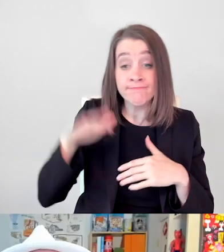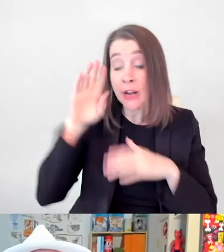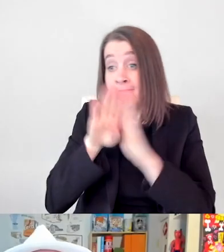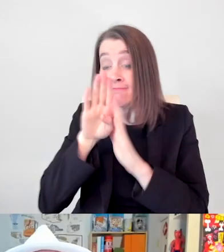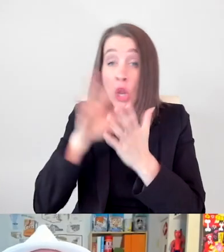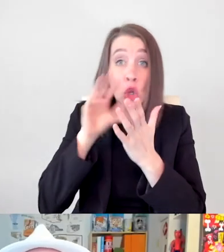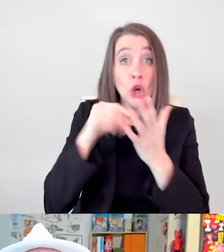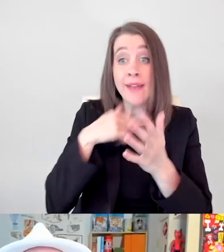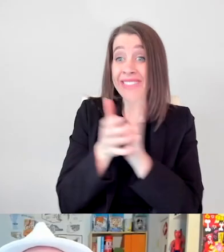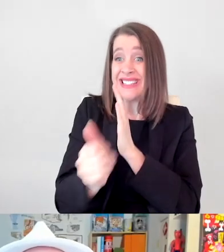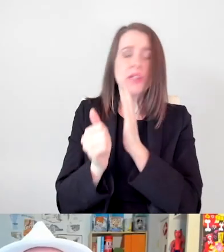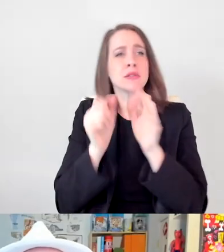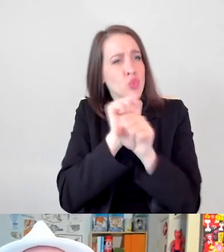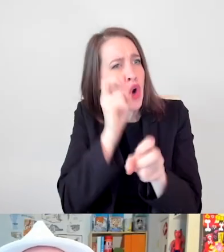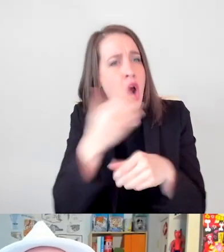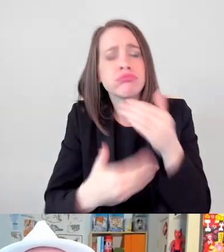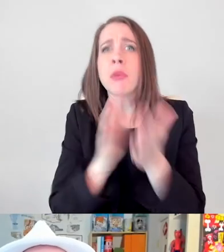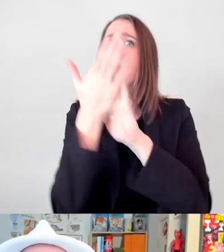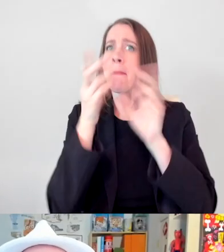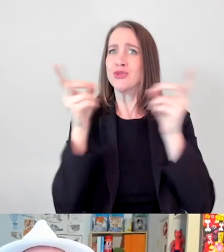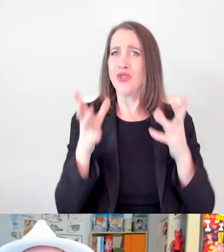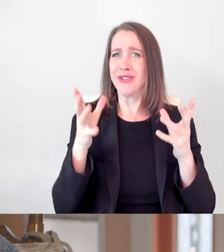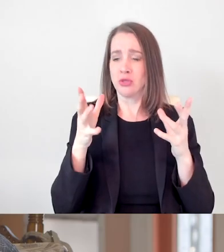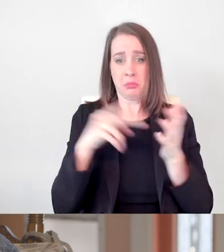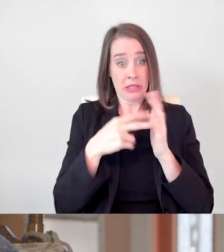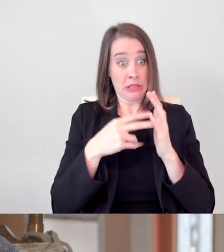But it's-- I always say if I can do it, anybody can do it.